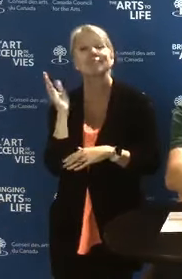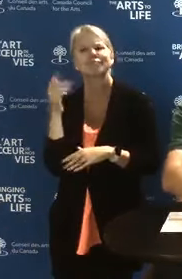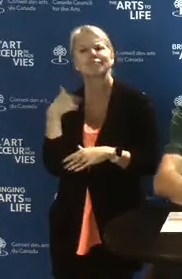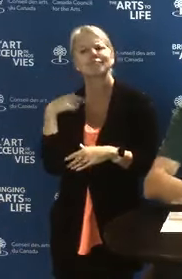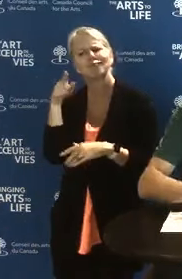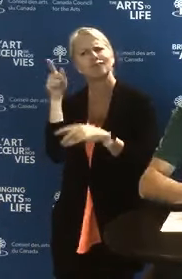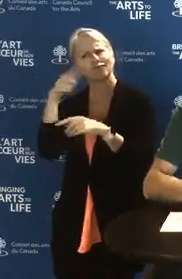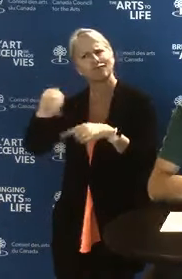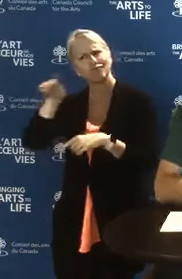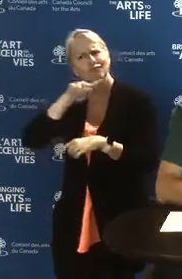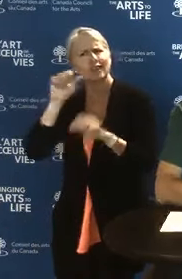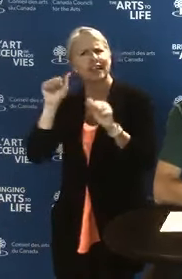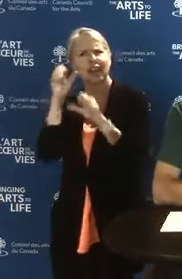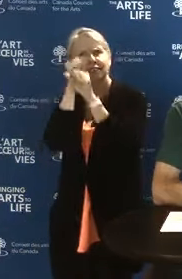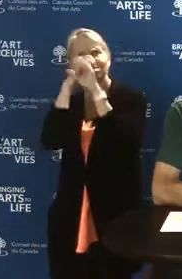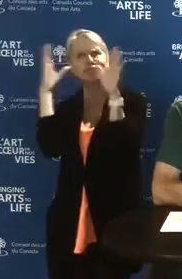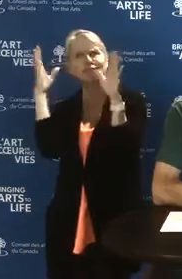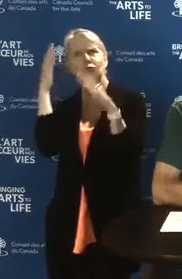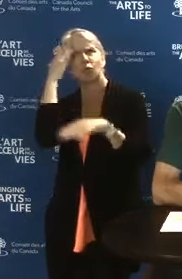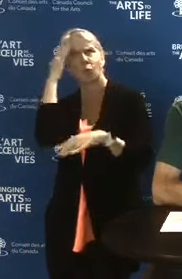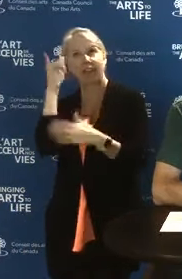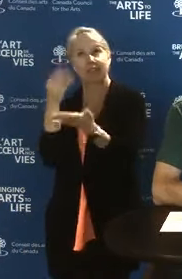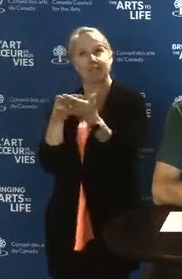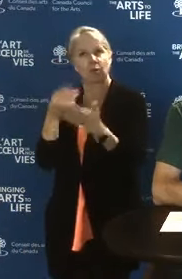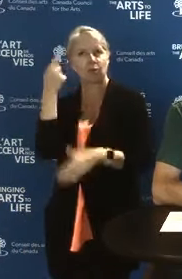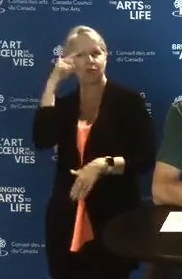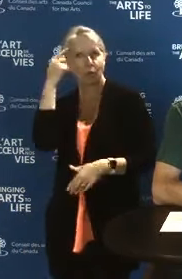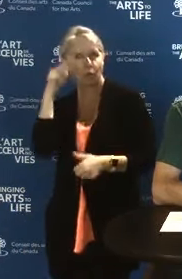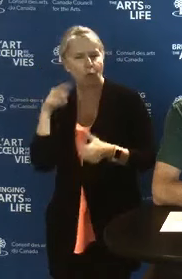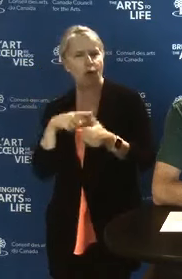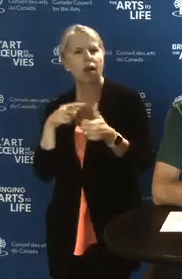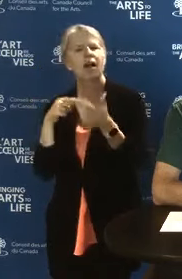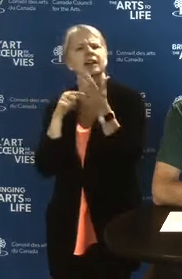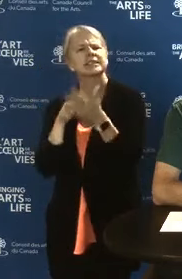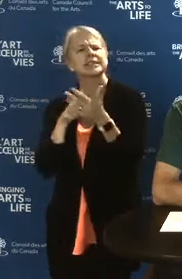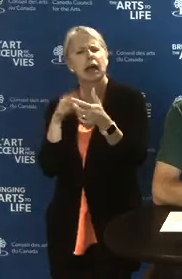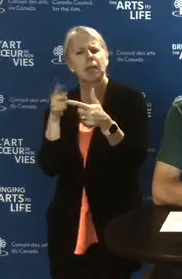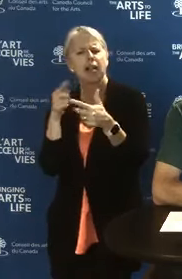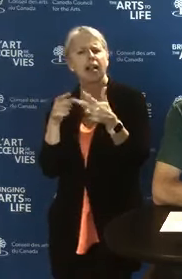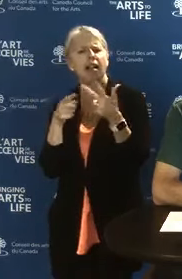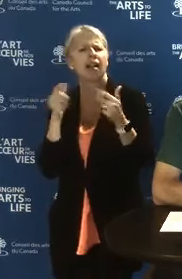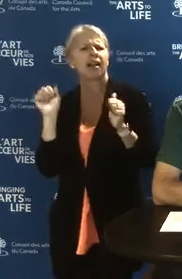what the fund is for, get examples of eligible types of activities,